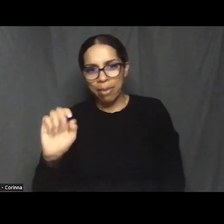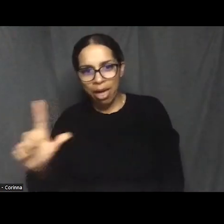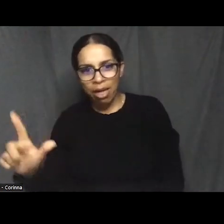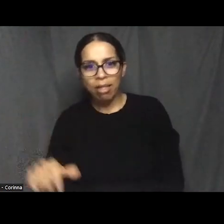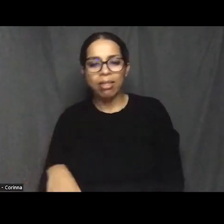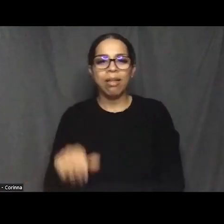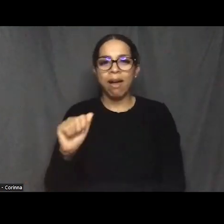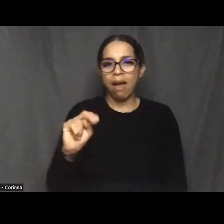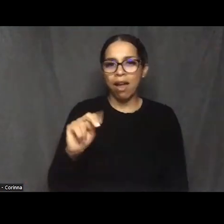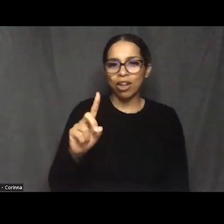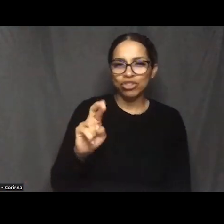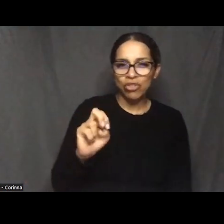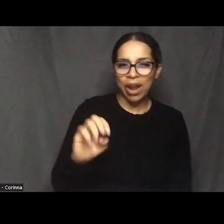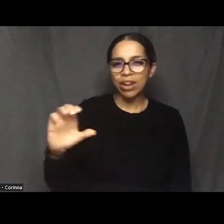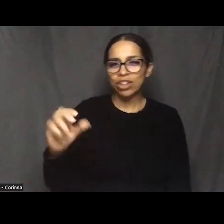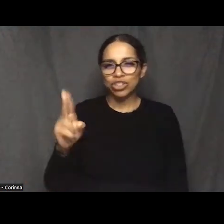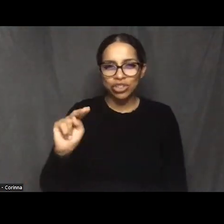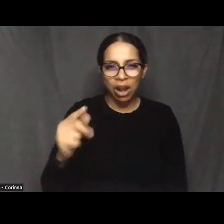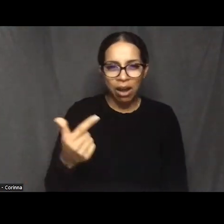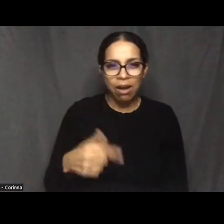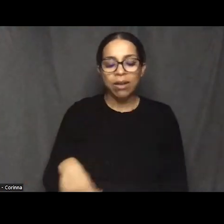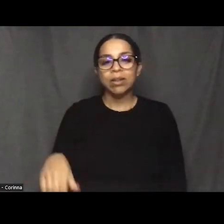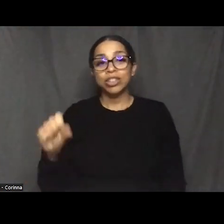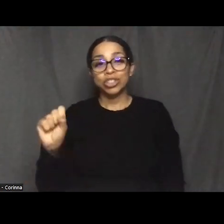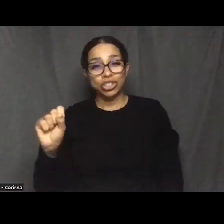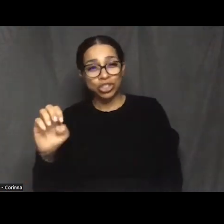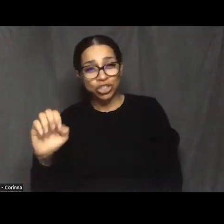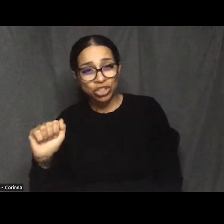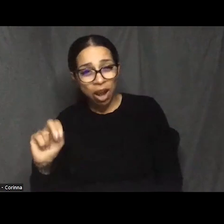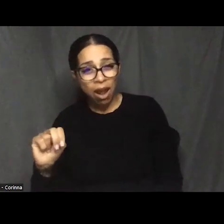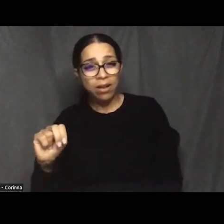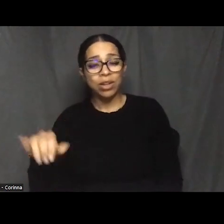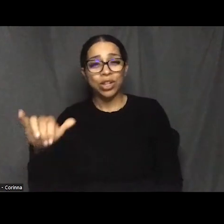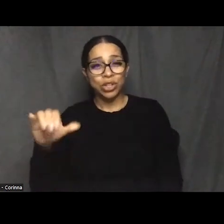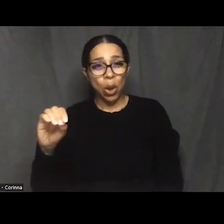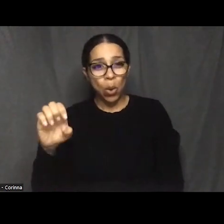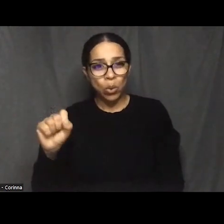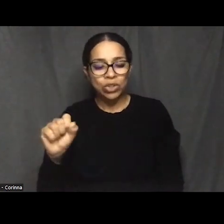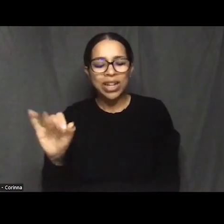Yoes are key producers of this program